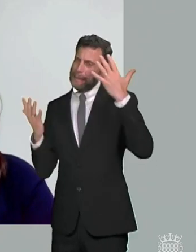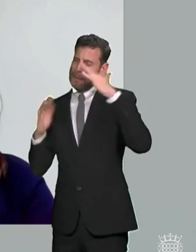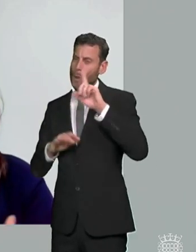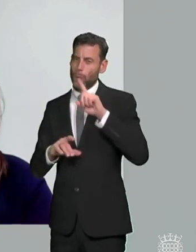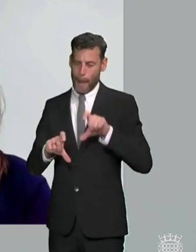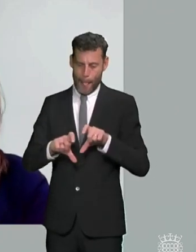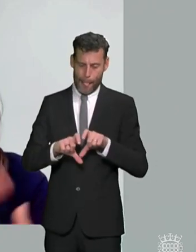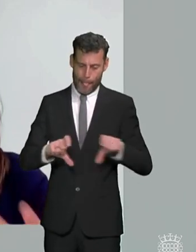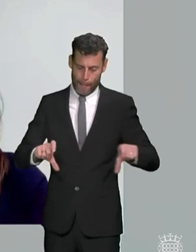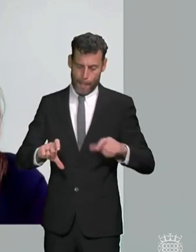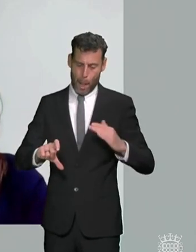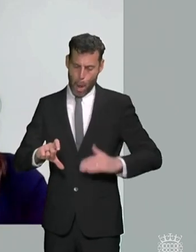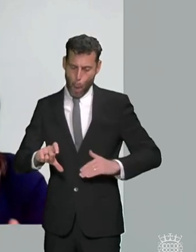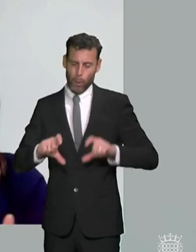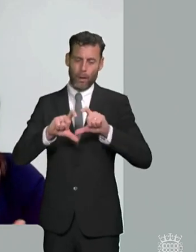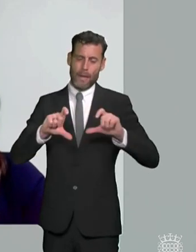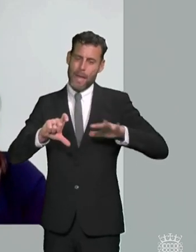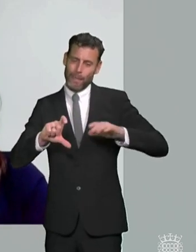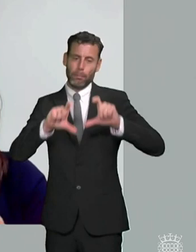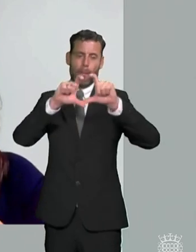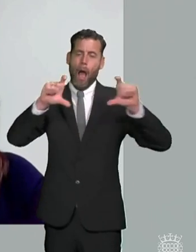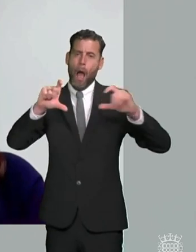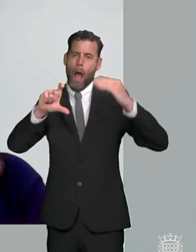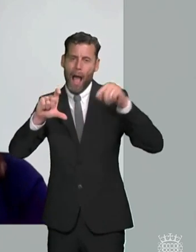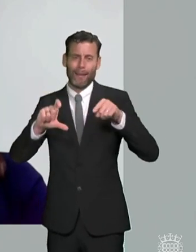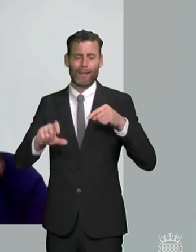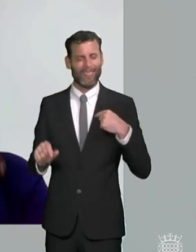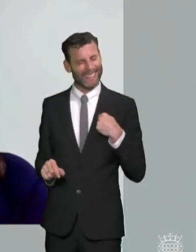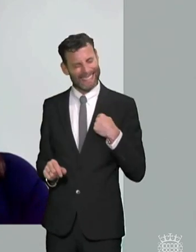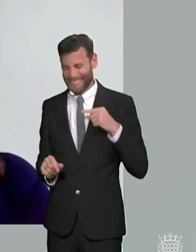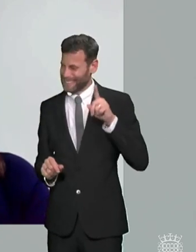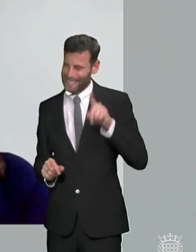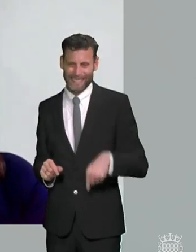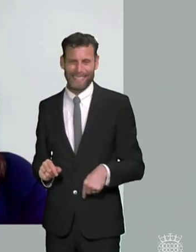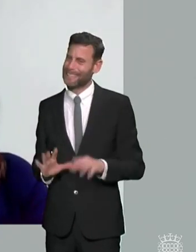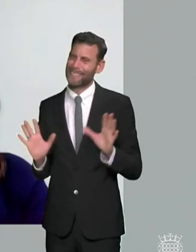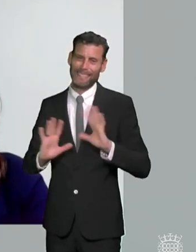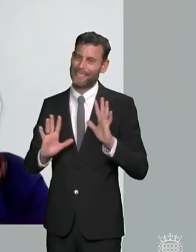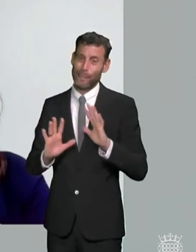know the current position is that work out what an individual child's needs are and pushed in place